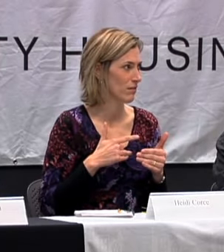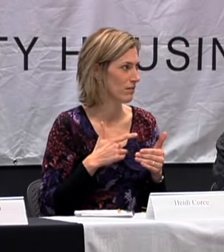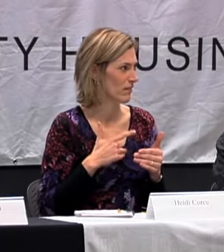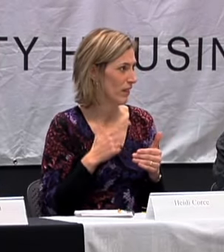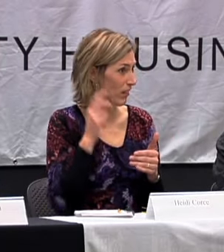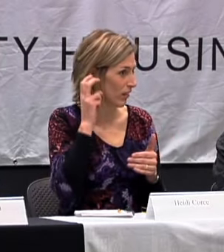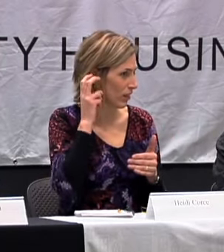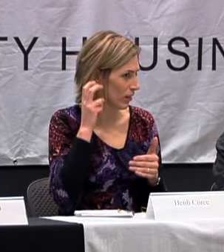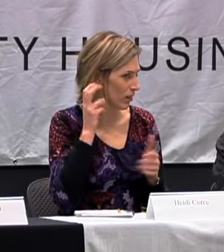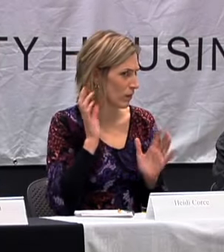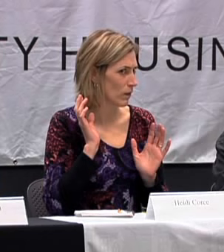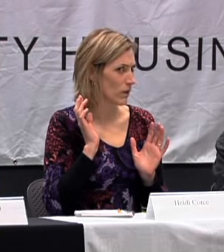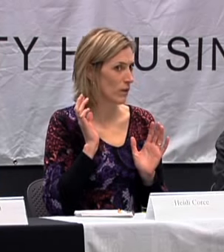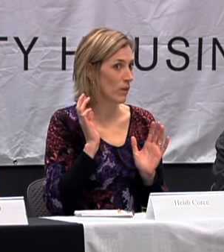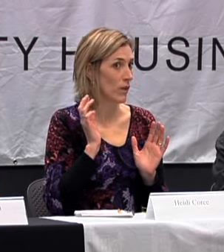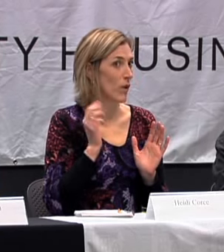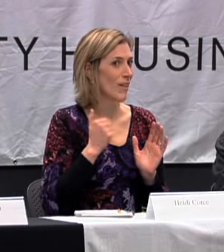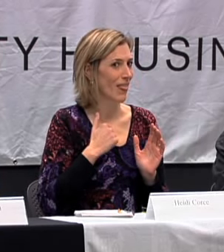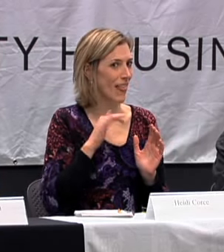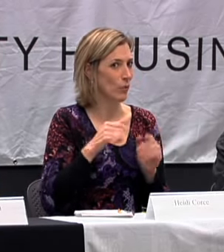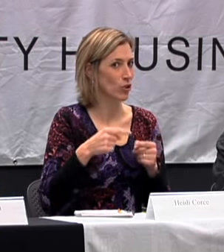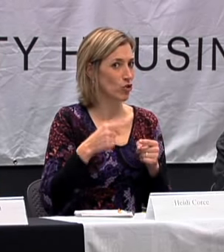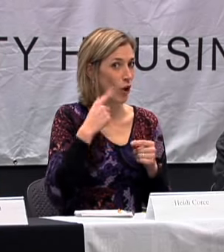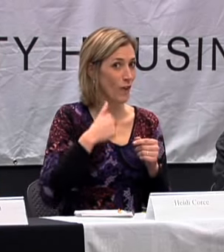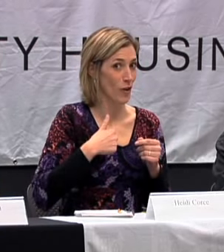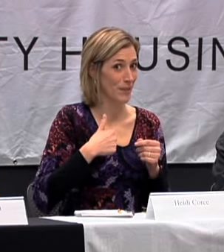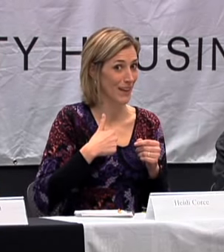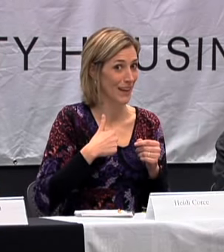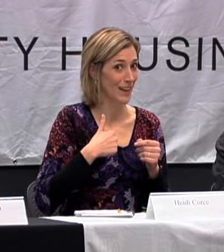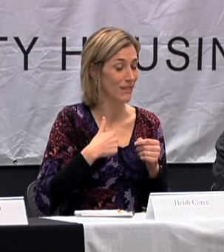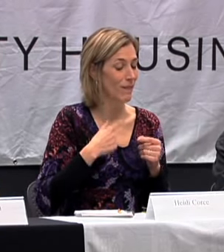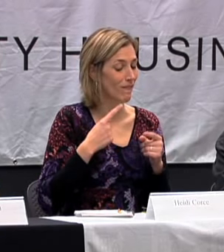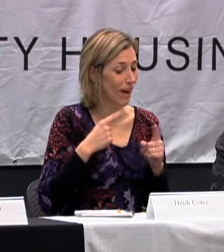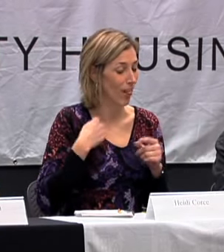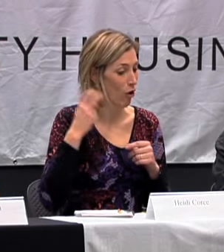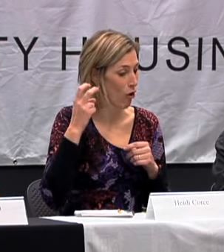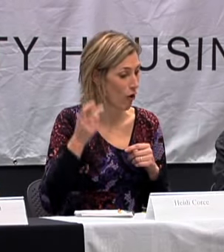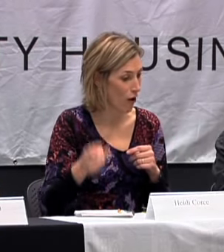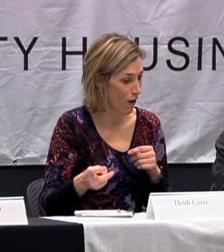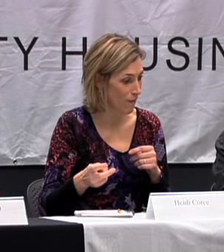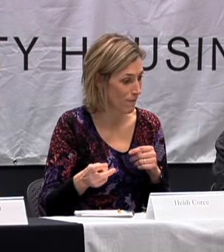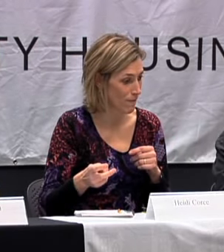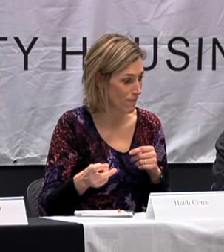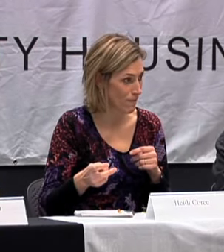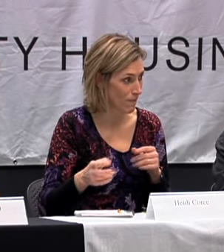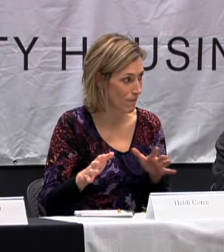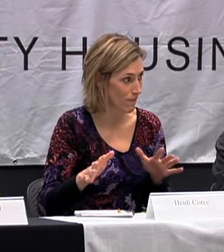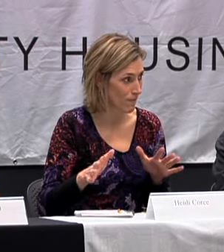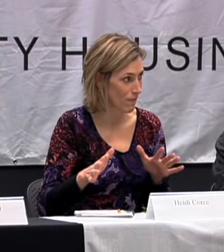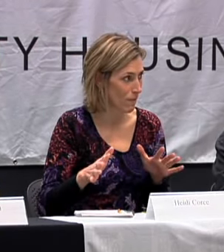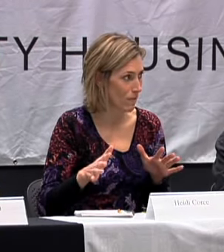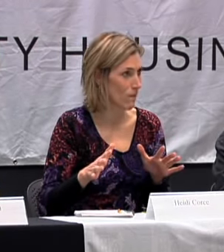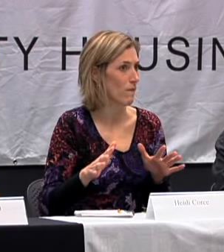THAT WAS A STRUGGLE FOR ME AND FINALLY I TOOK IT OFF. AND I WAS